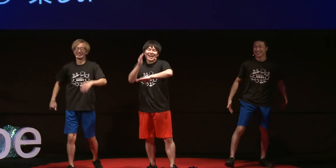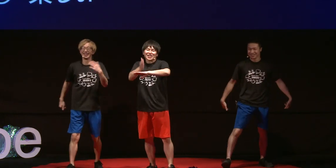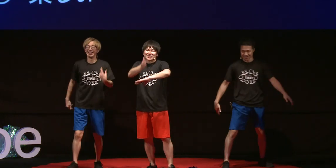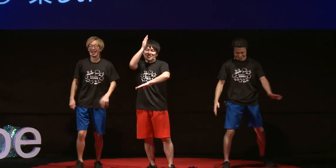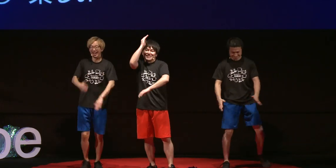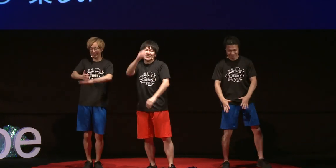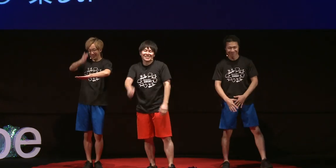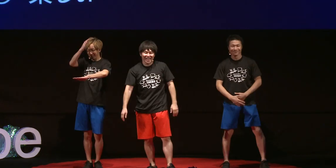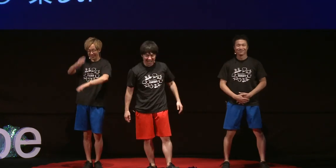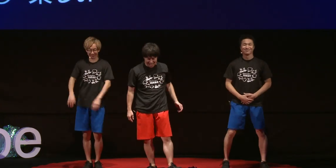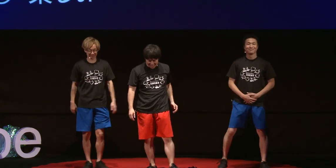Thank you very much!